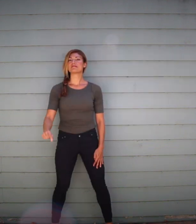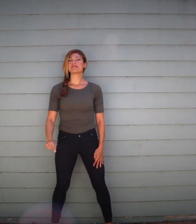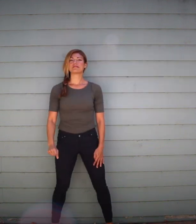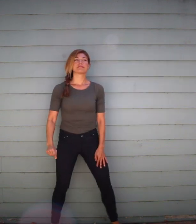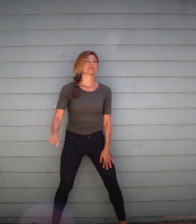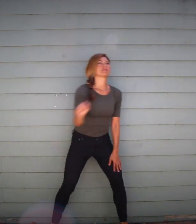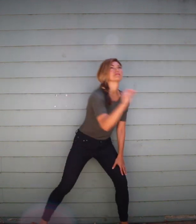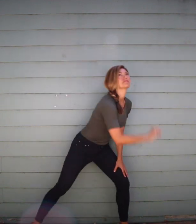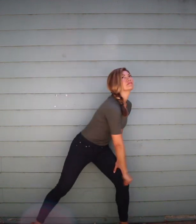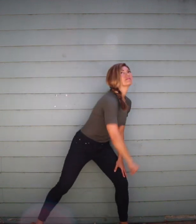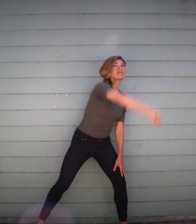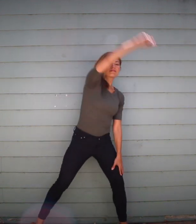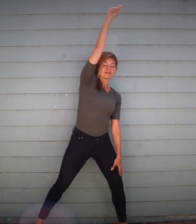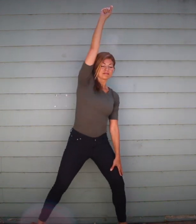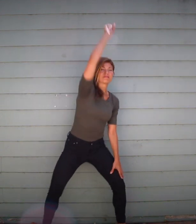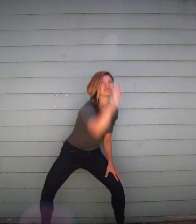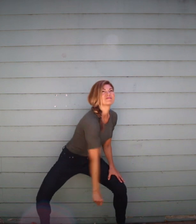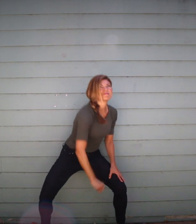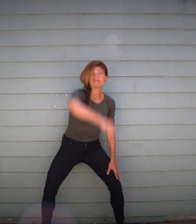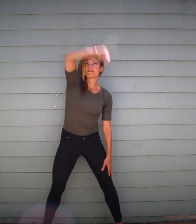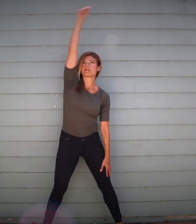Now, expand that to include your whole body -